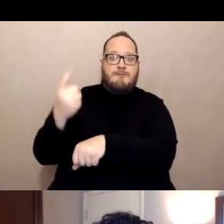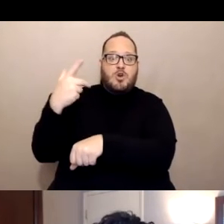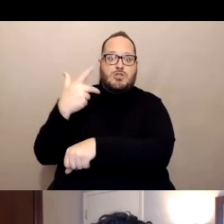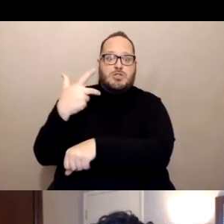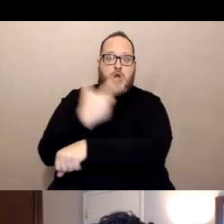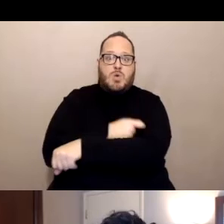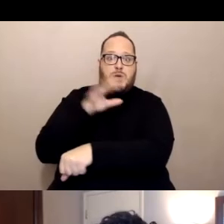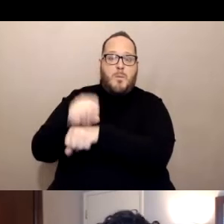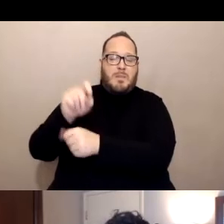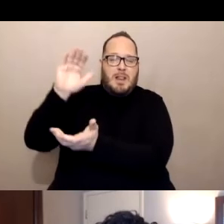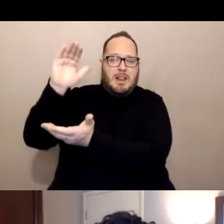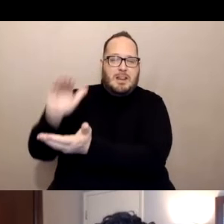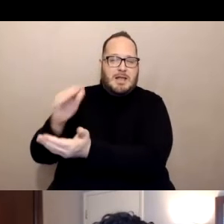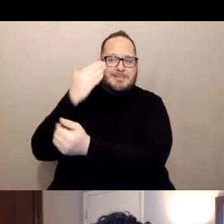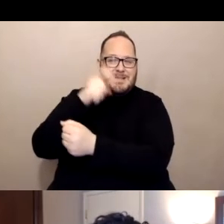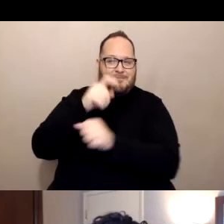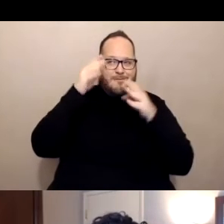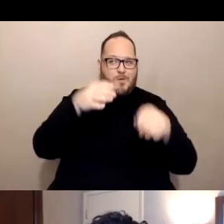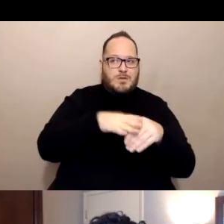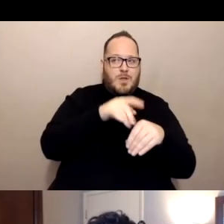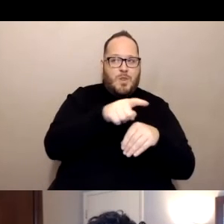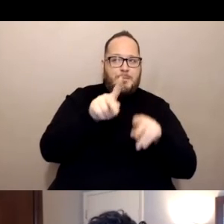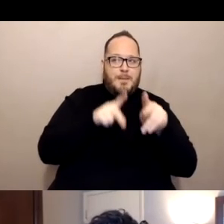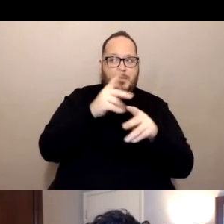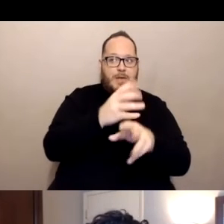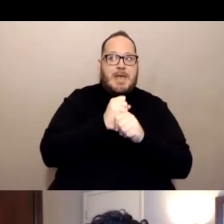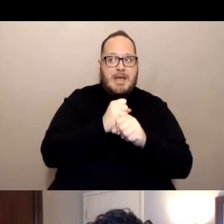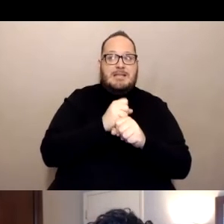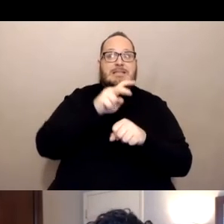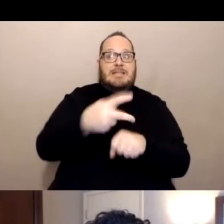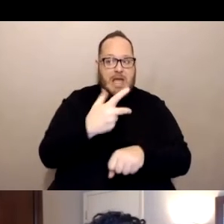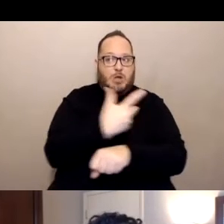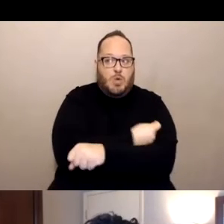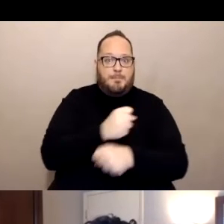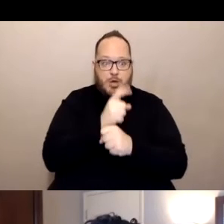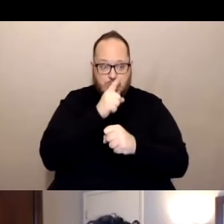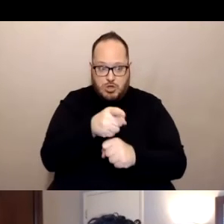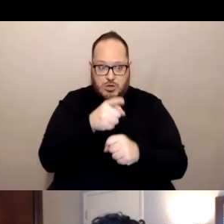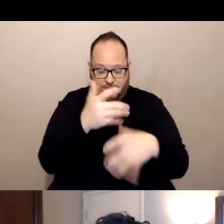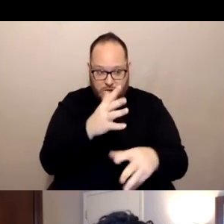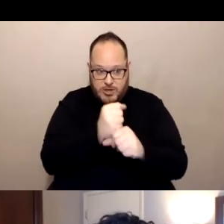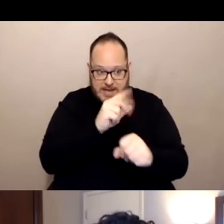And that's natural, as new doses, new supply comes into California. At different times it may be harder